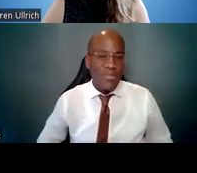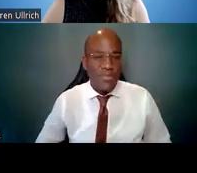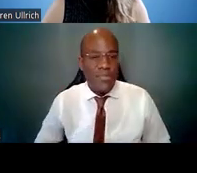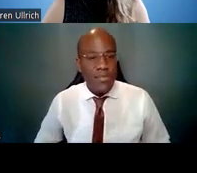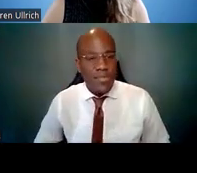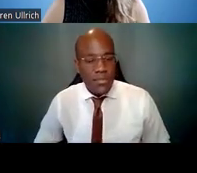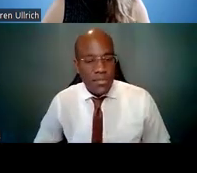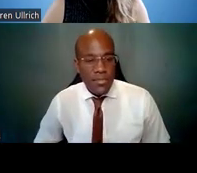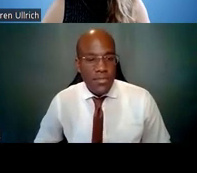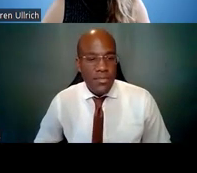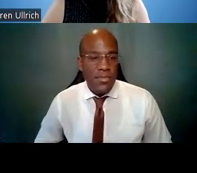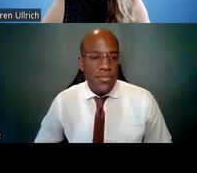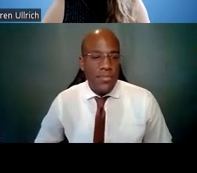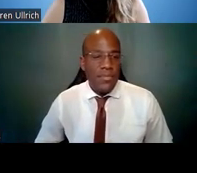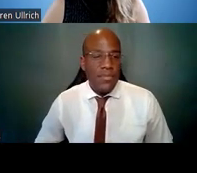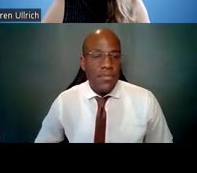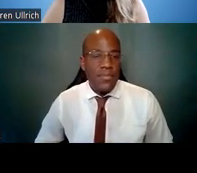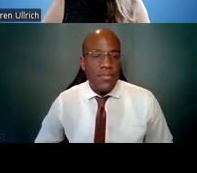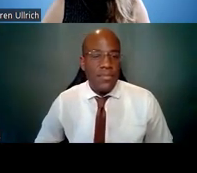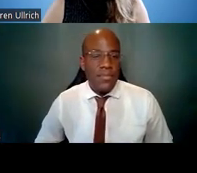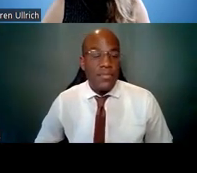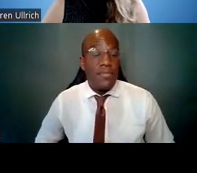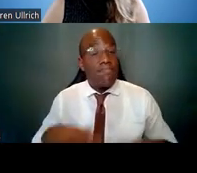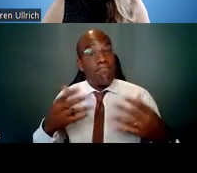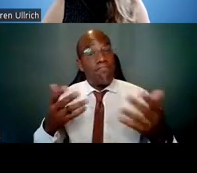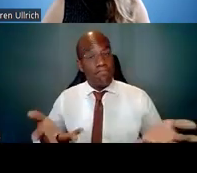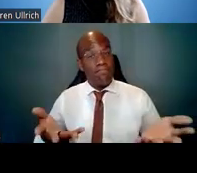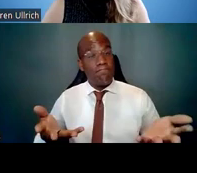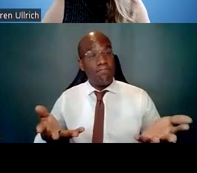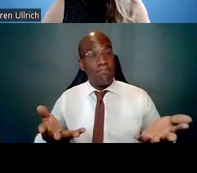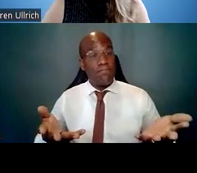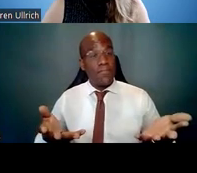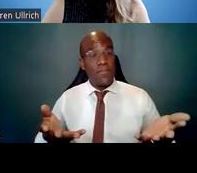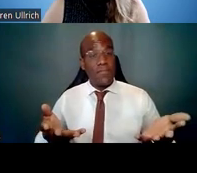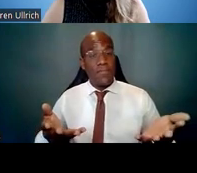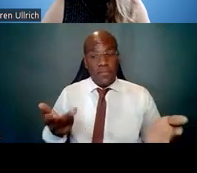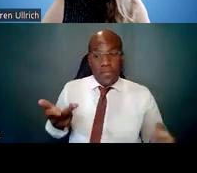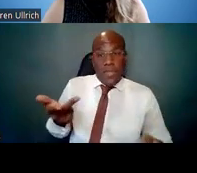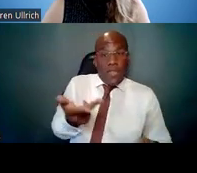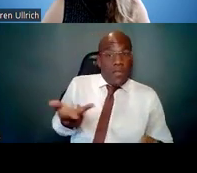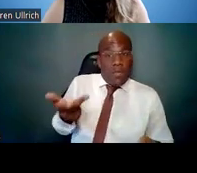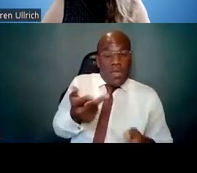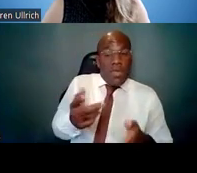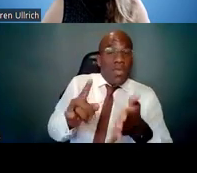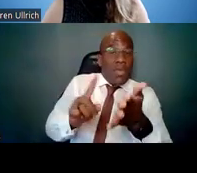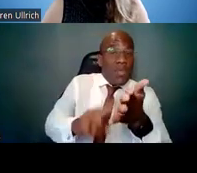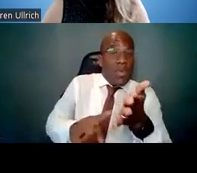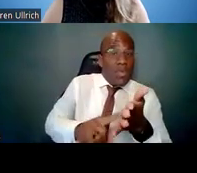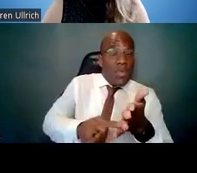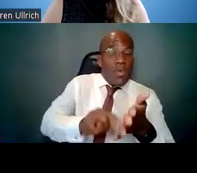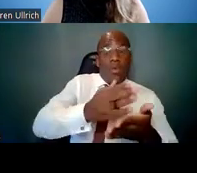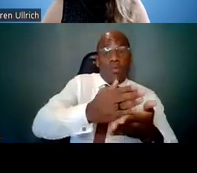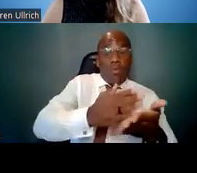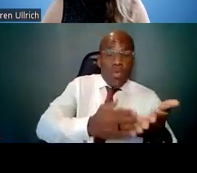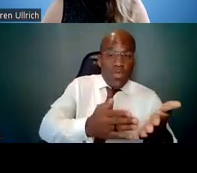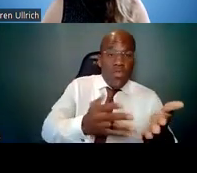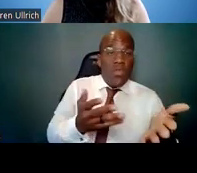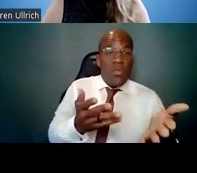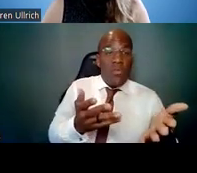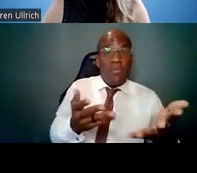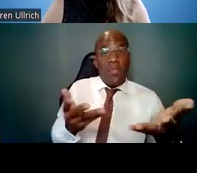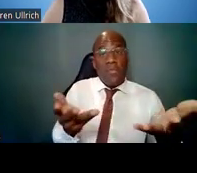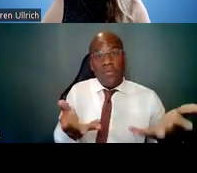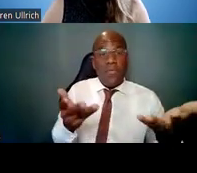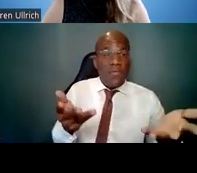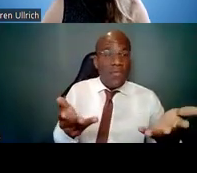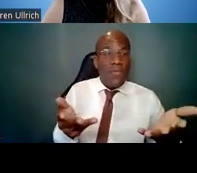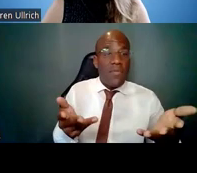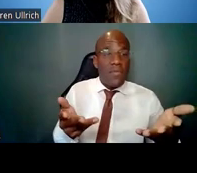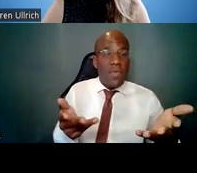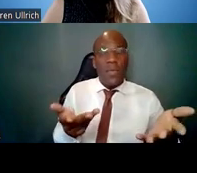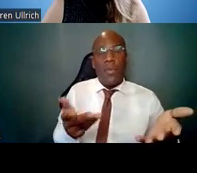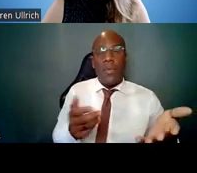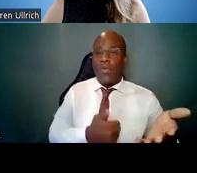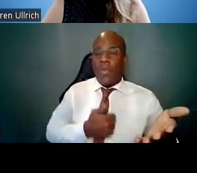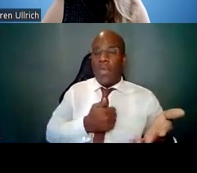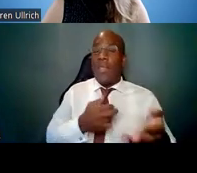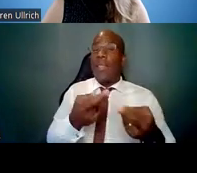So that ends our resource portion of the presentation.